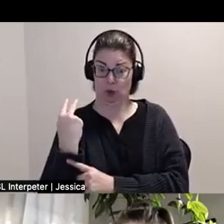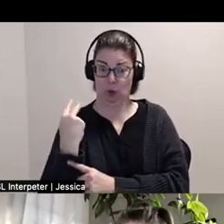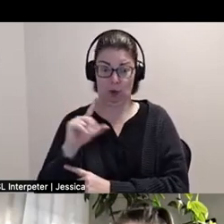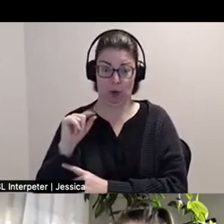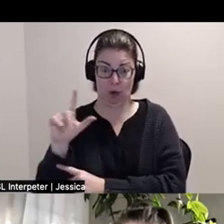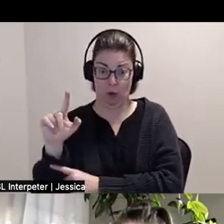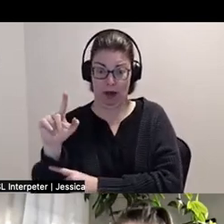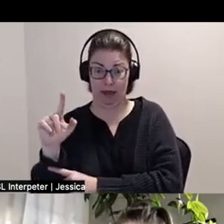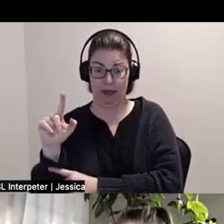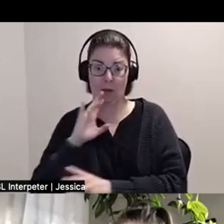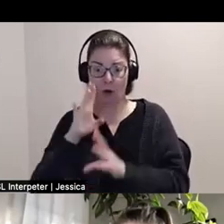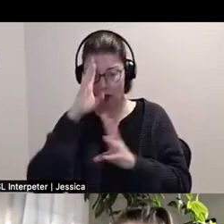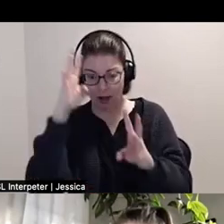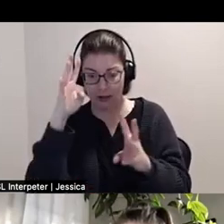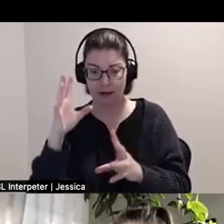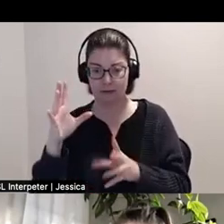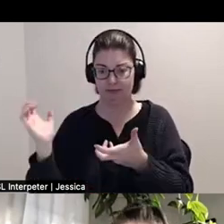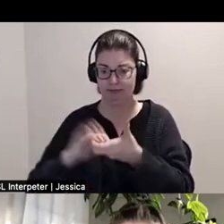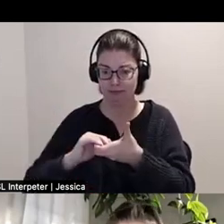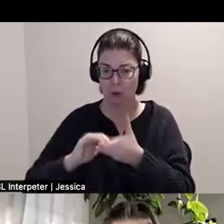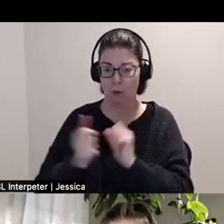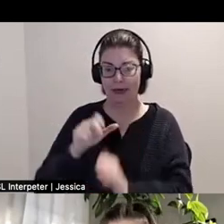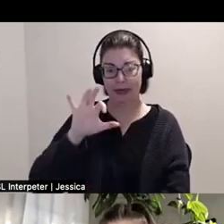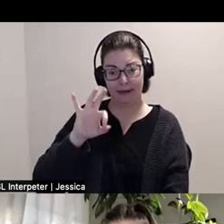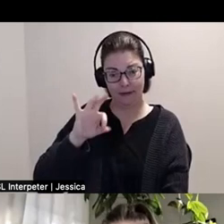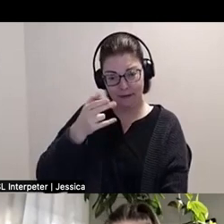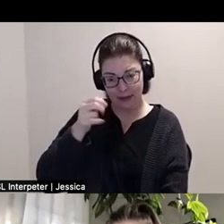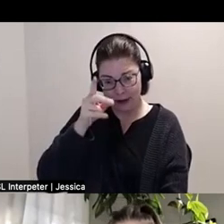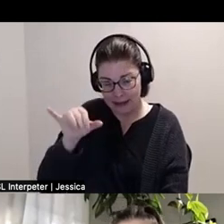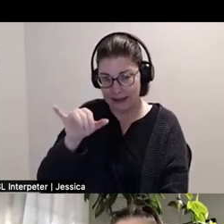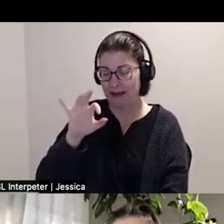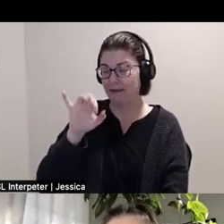Flaherty Film Seminar. *laugh*